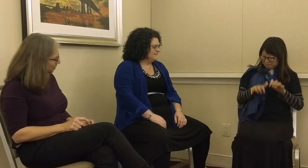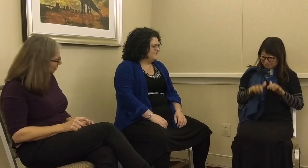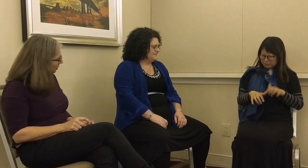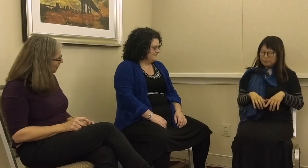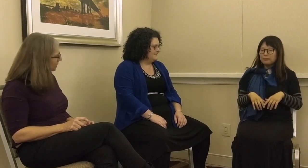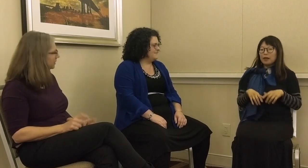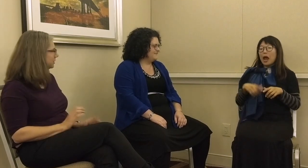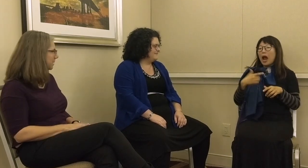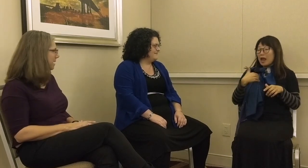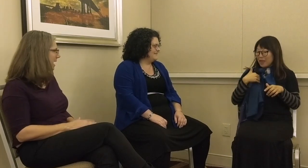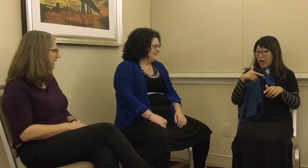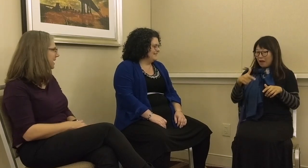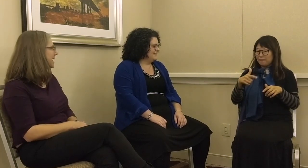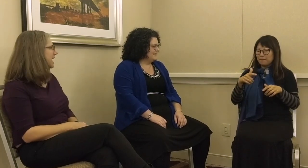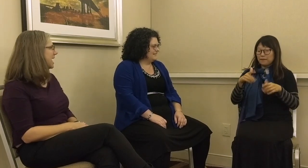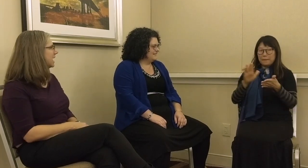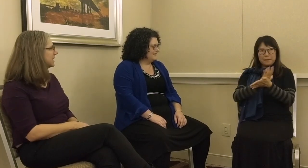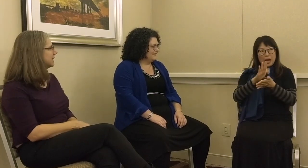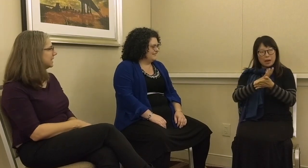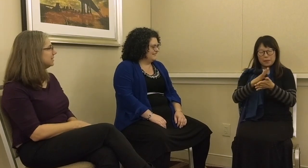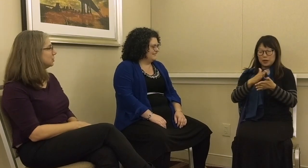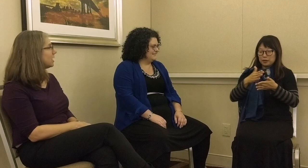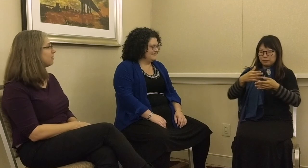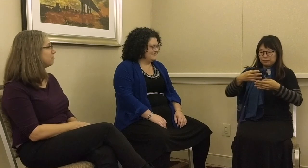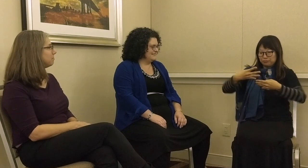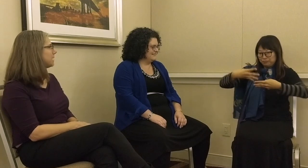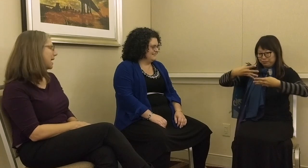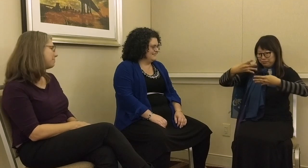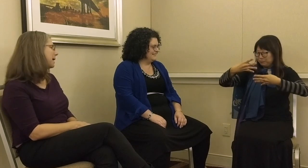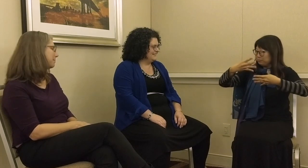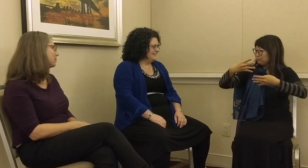when they’re done, it’s your turn, and you type back. They do have – had paper